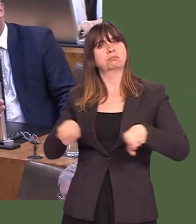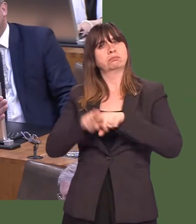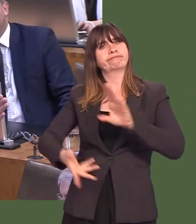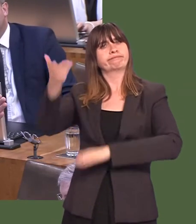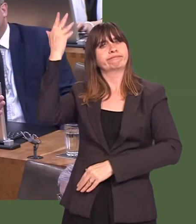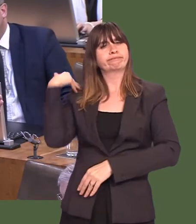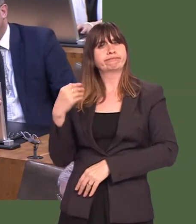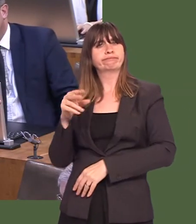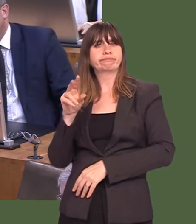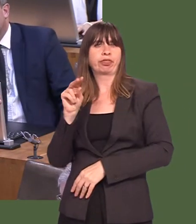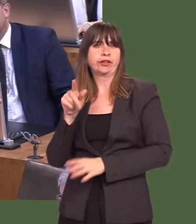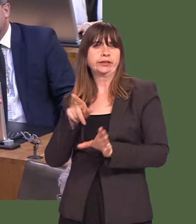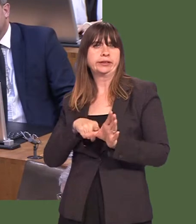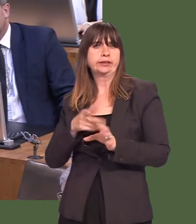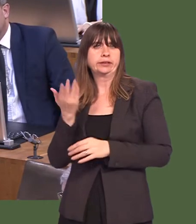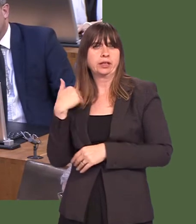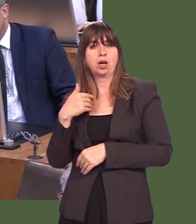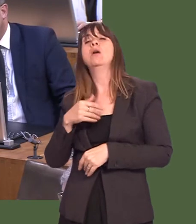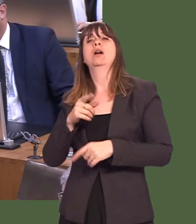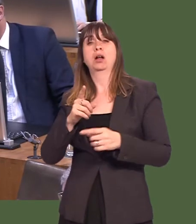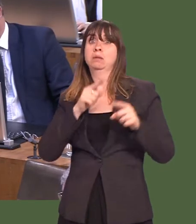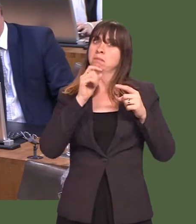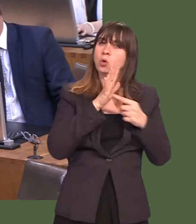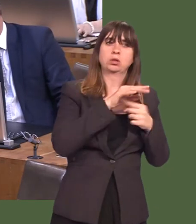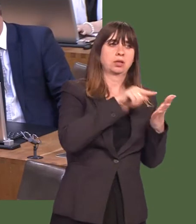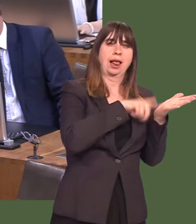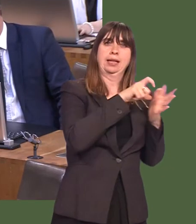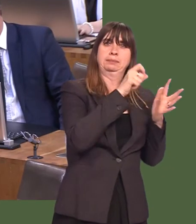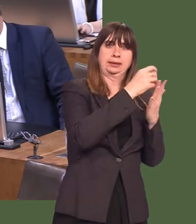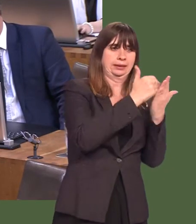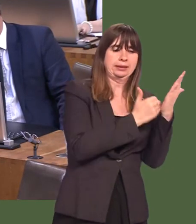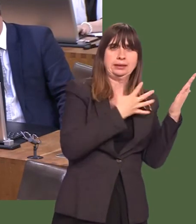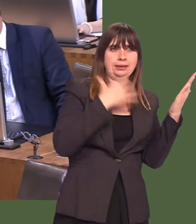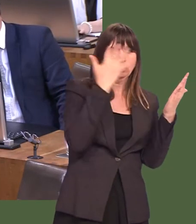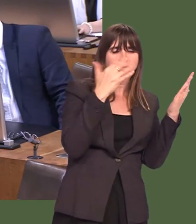patterns people had, say, 30 or 40 years ago. Itís hugely important as well, as part of the LDP process, that sufficient room is given